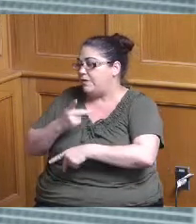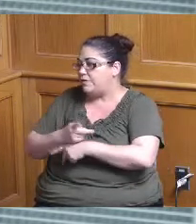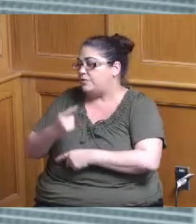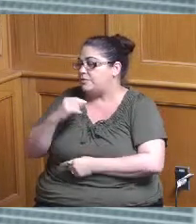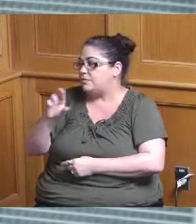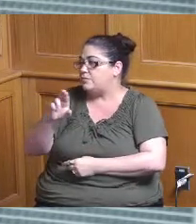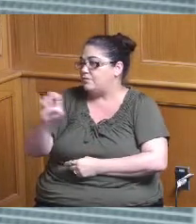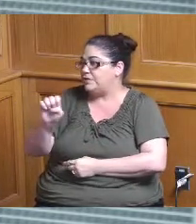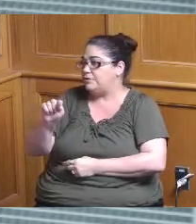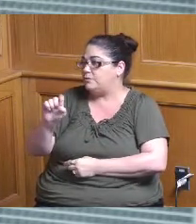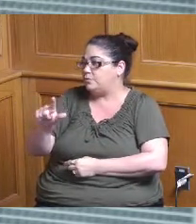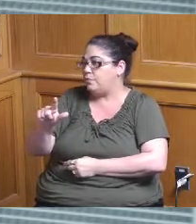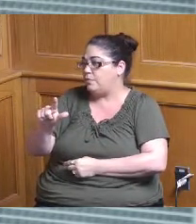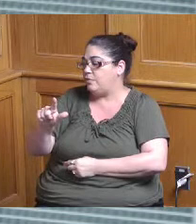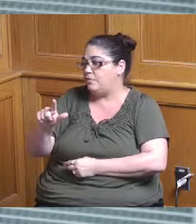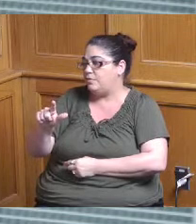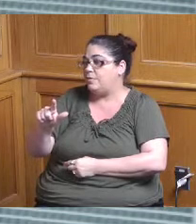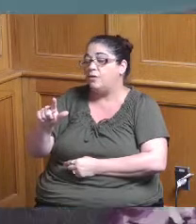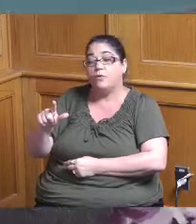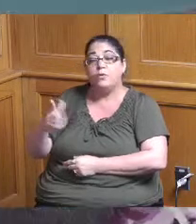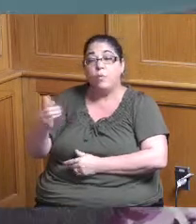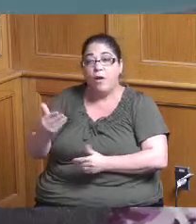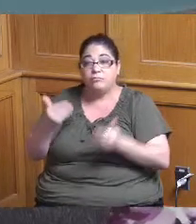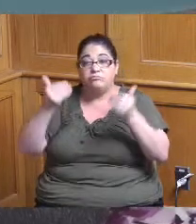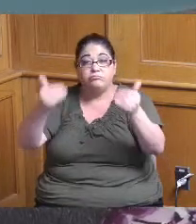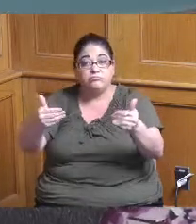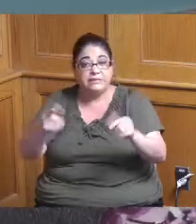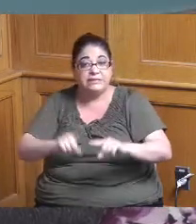you ain't going with a consultant you're going with something different so I just wanted to